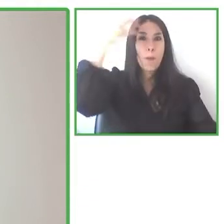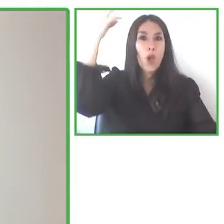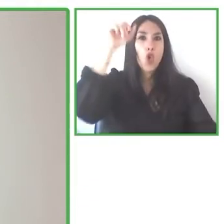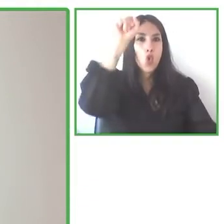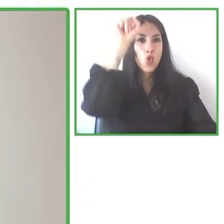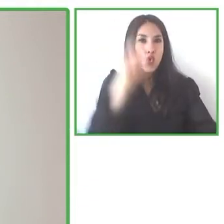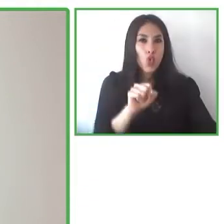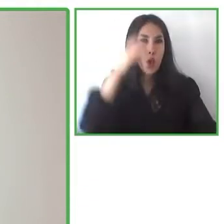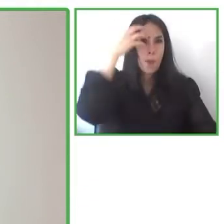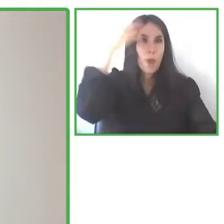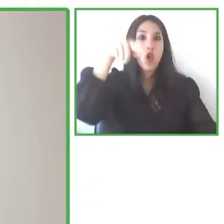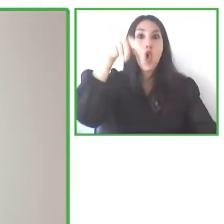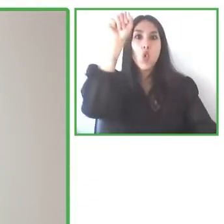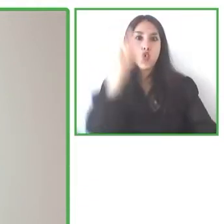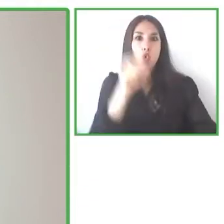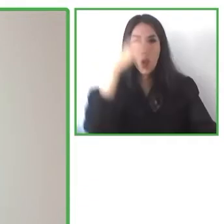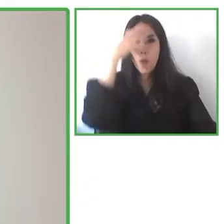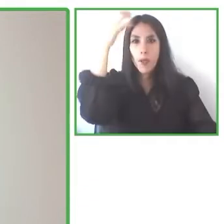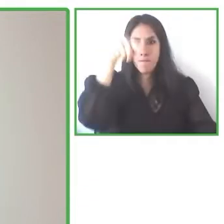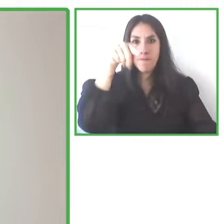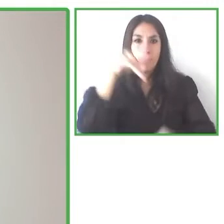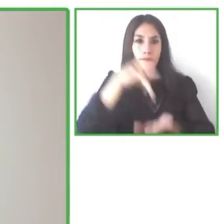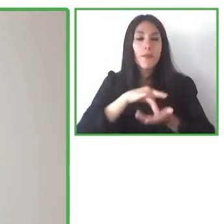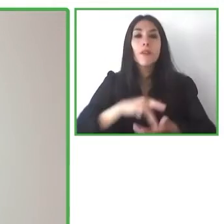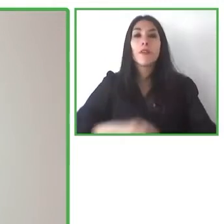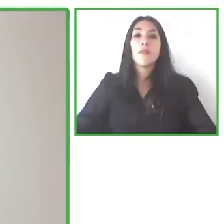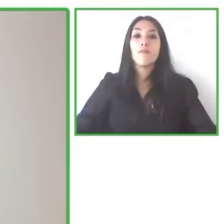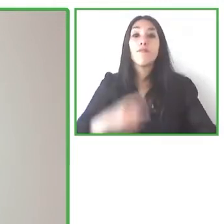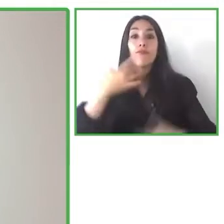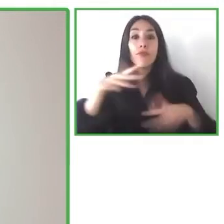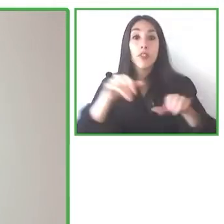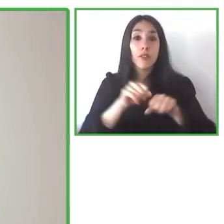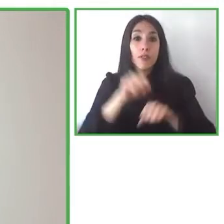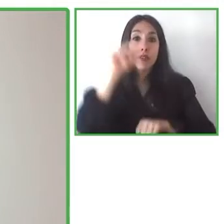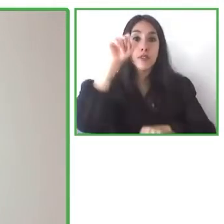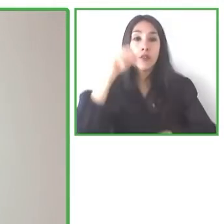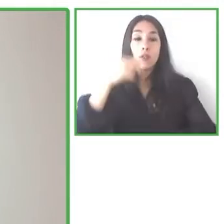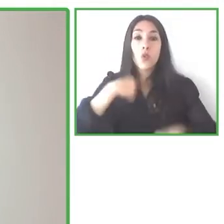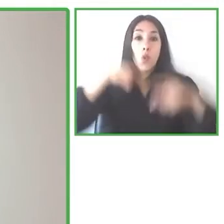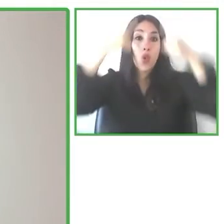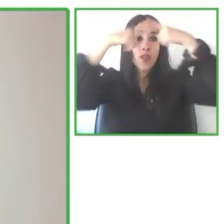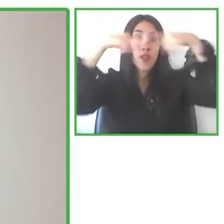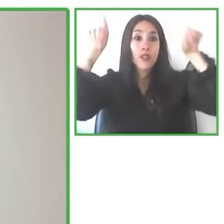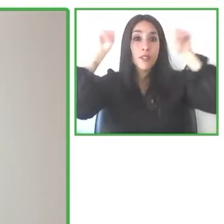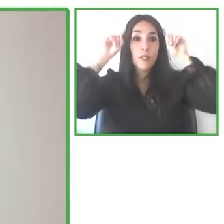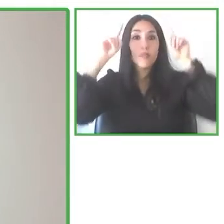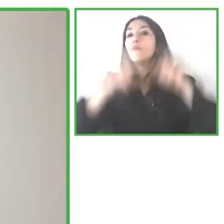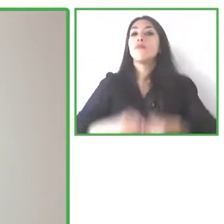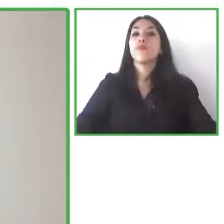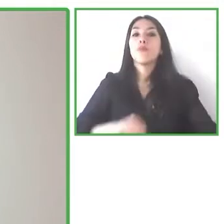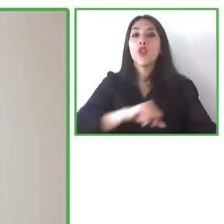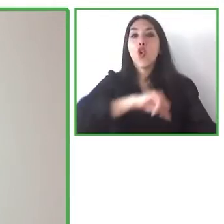and he also has a degree from Ansbach. Then finally we have Carlo Castellano,